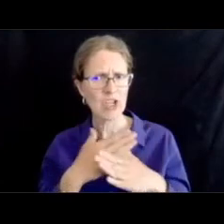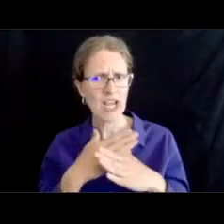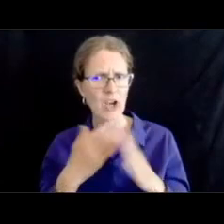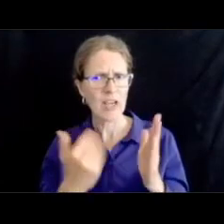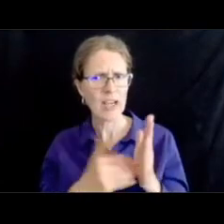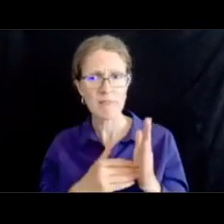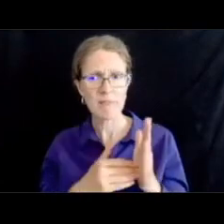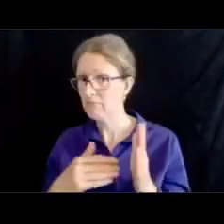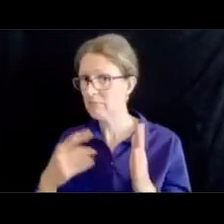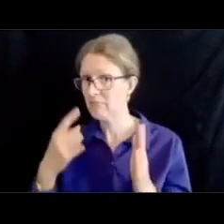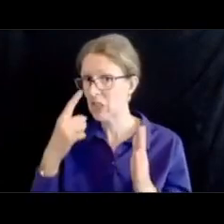let me know if you can see that